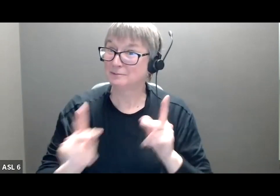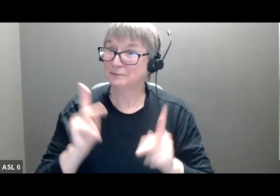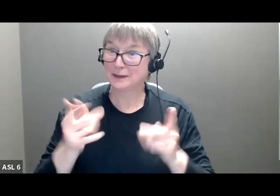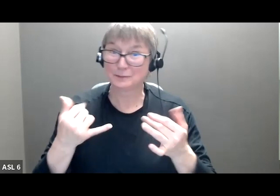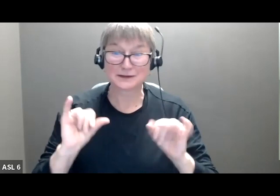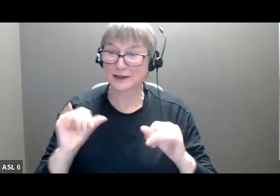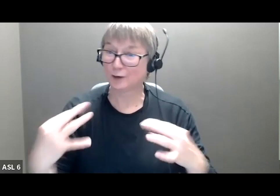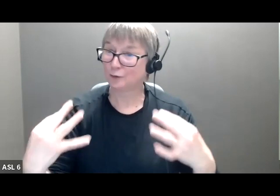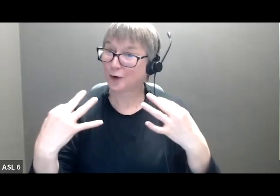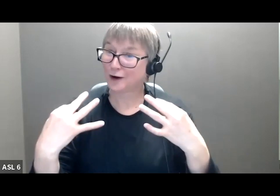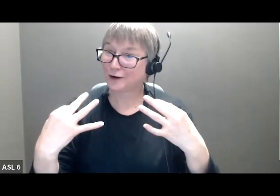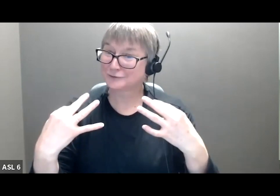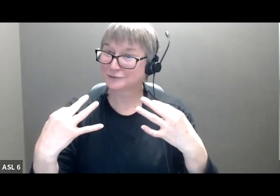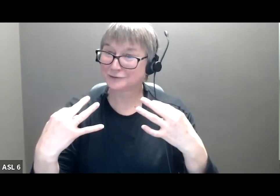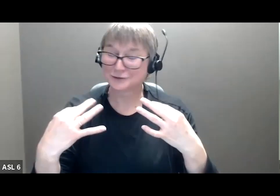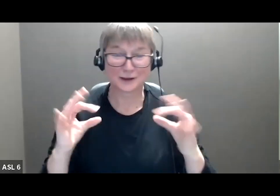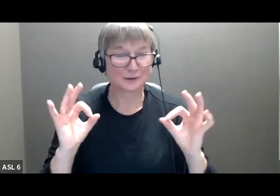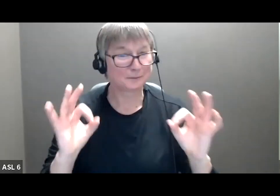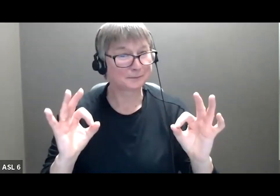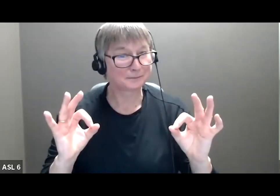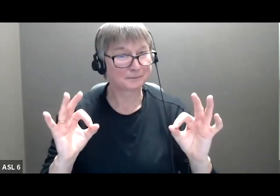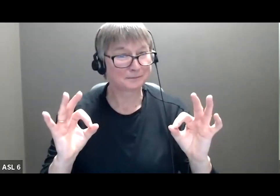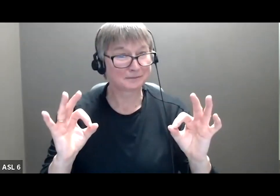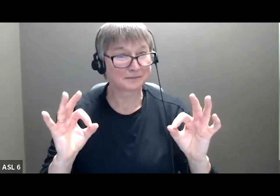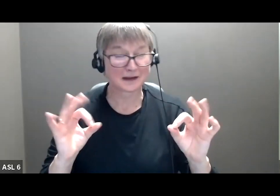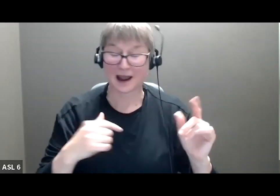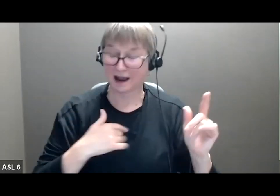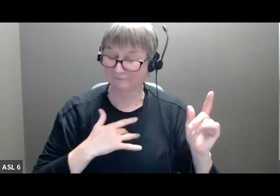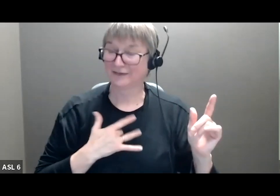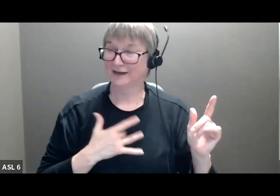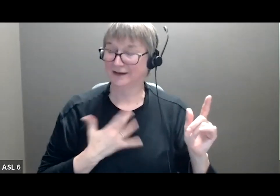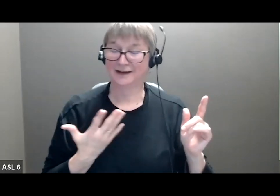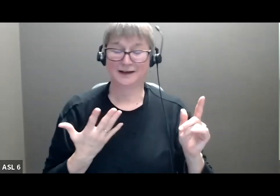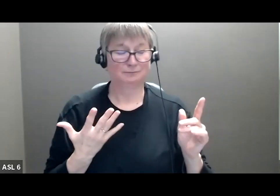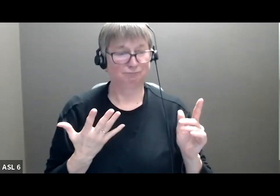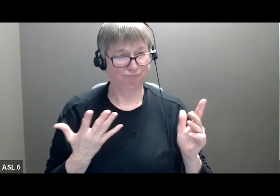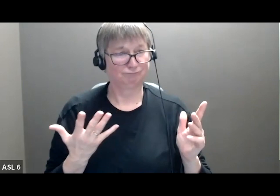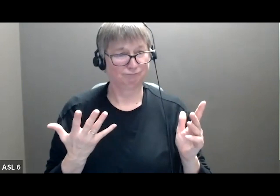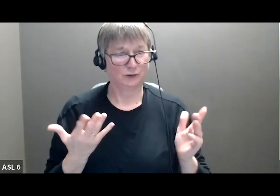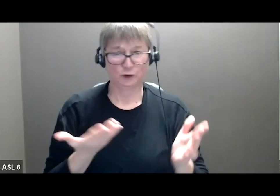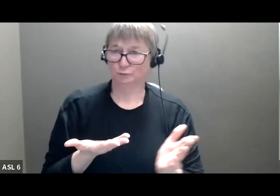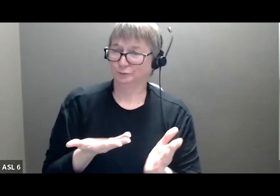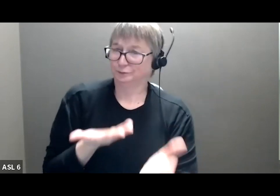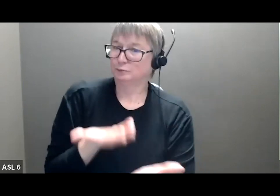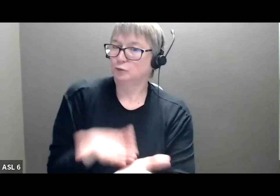attendance of this session. Which I think speaks to the power of the network that's here, the